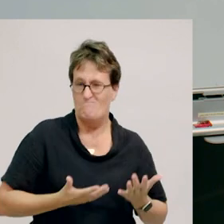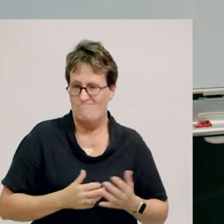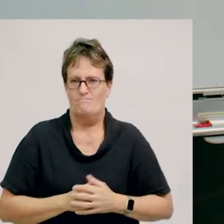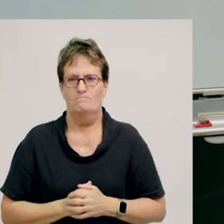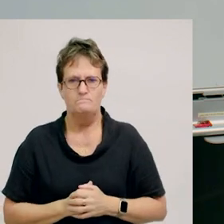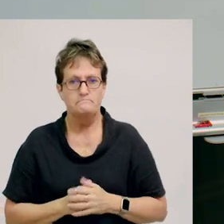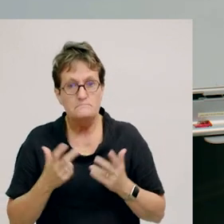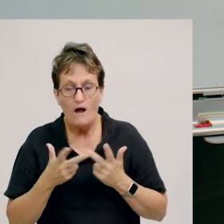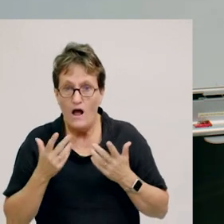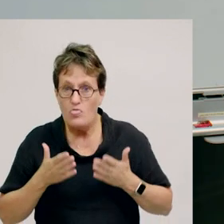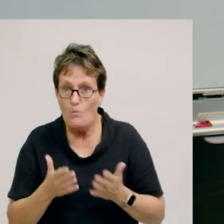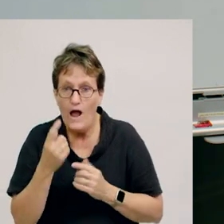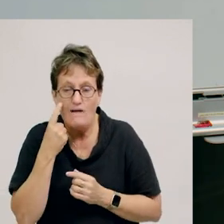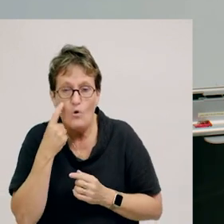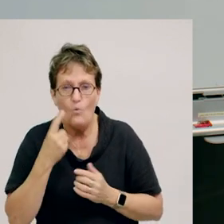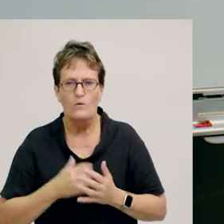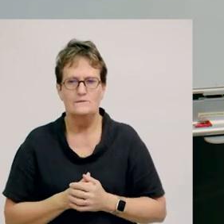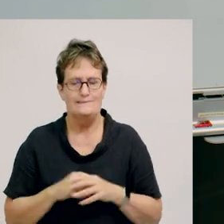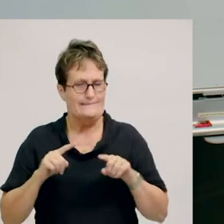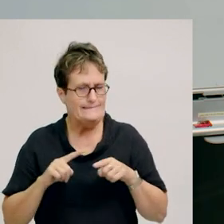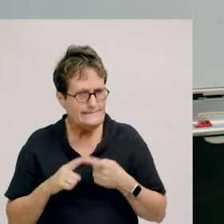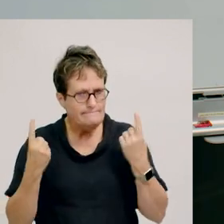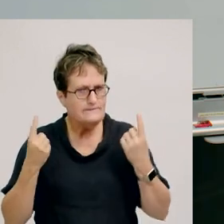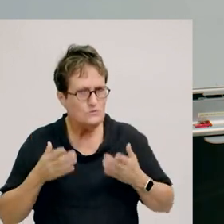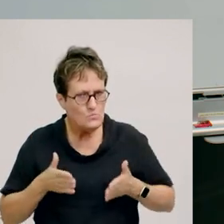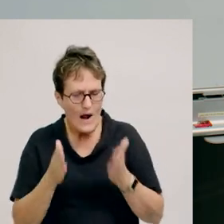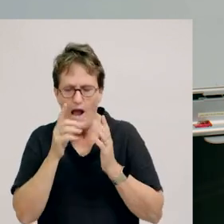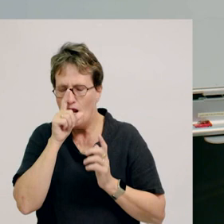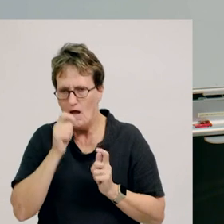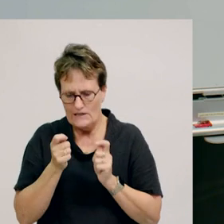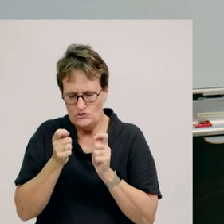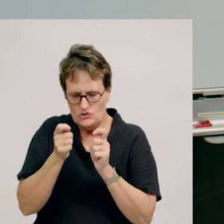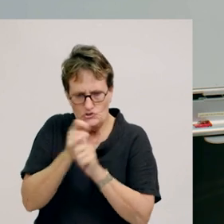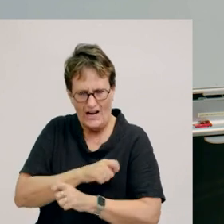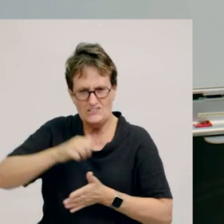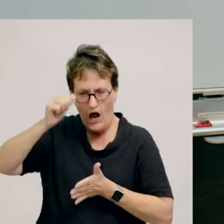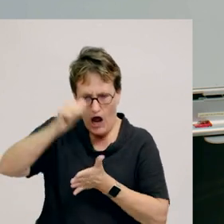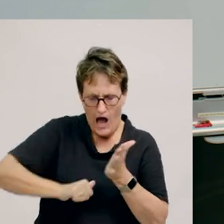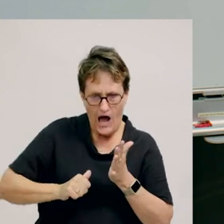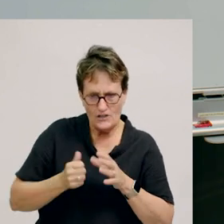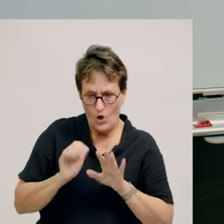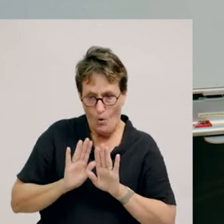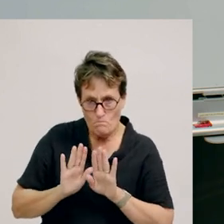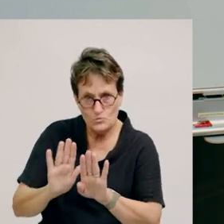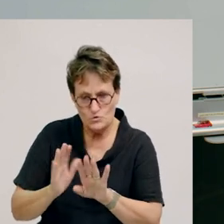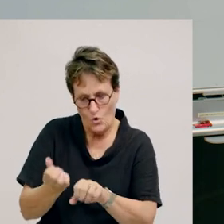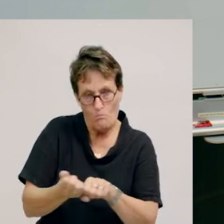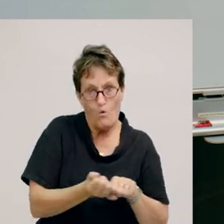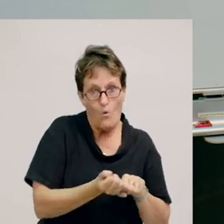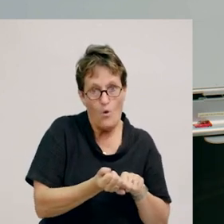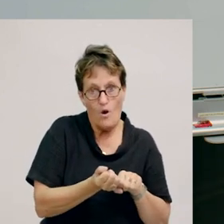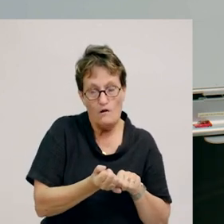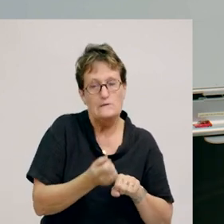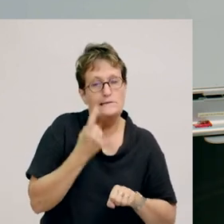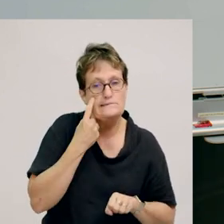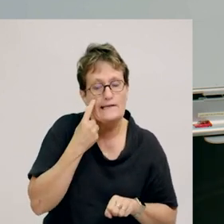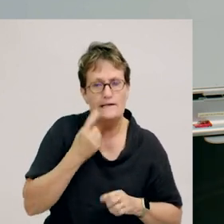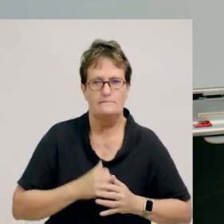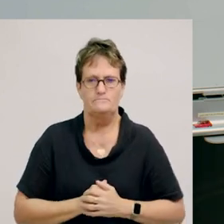Okay. Now, another way to look at how we could change how hard we push or pull.